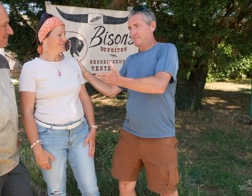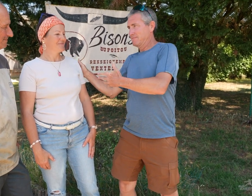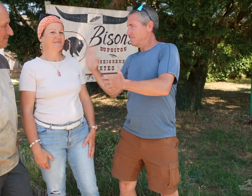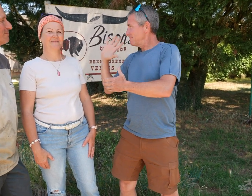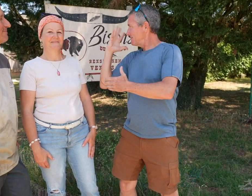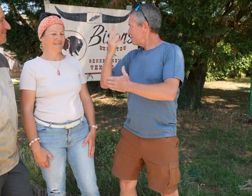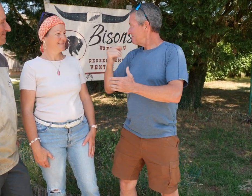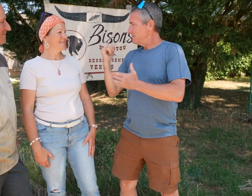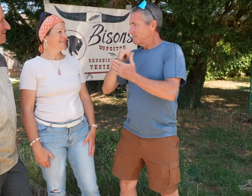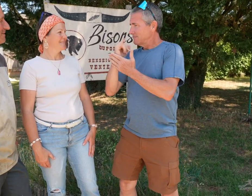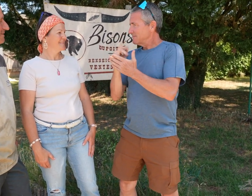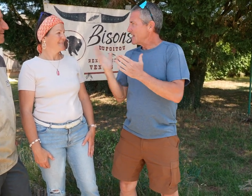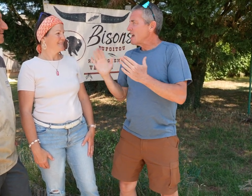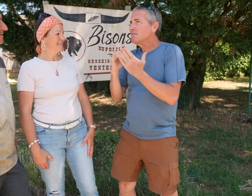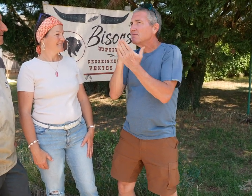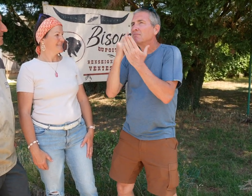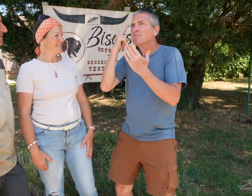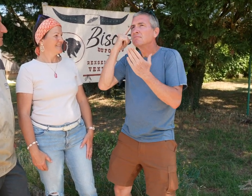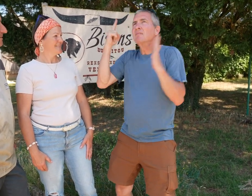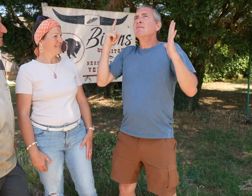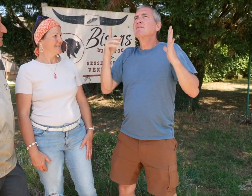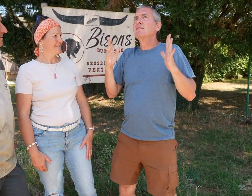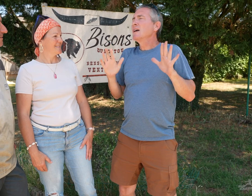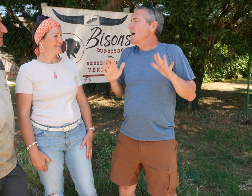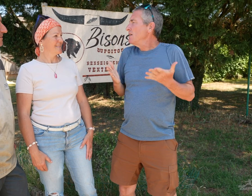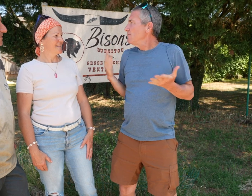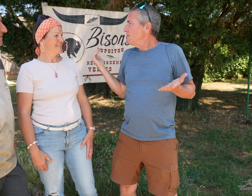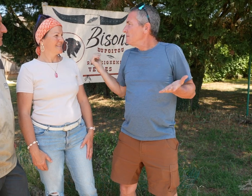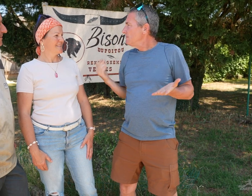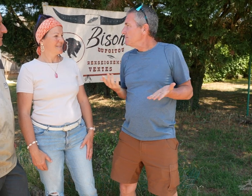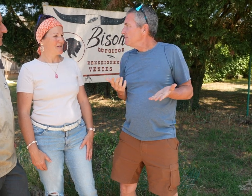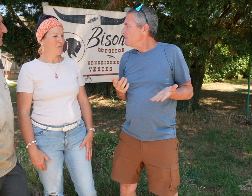This artwork is great! How did you come up with this logo?